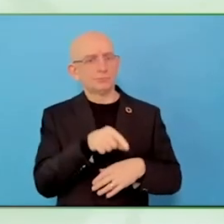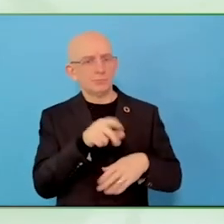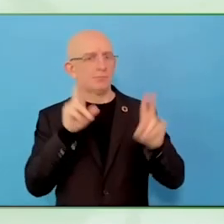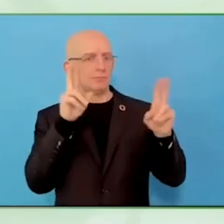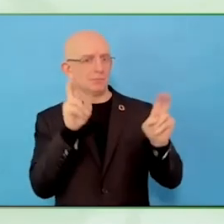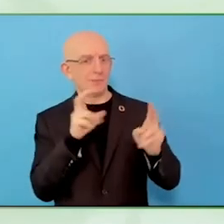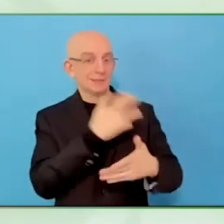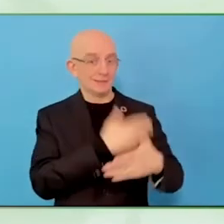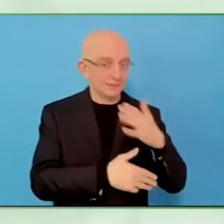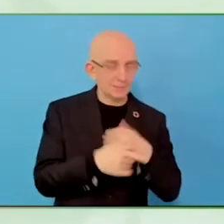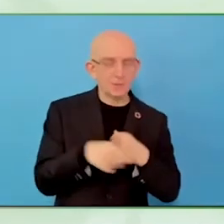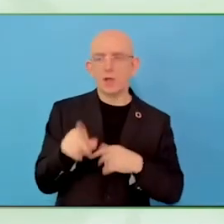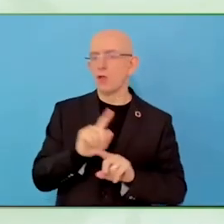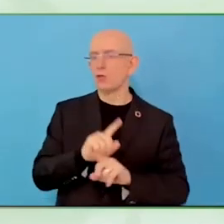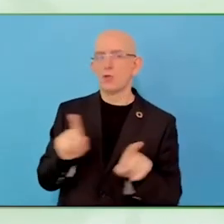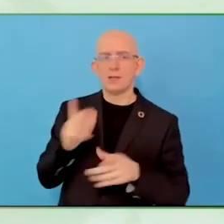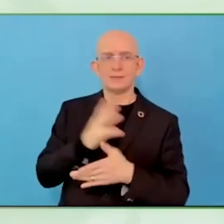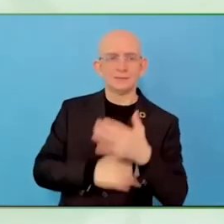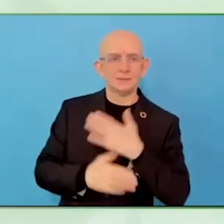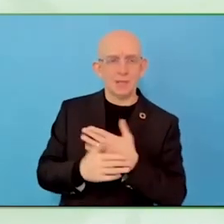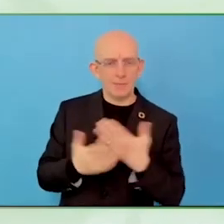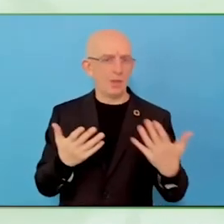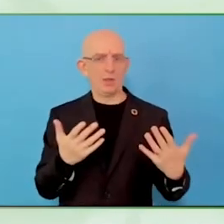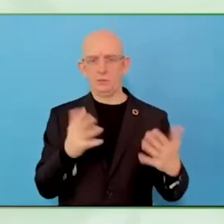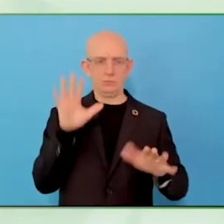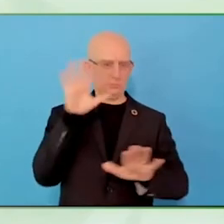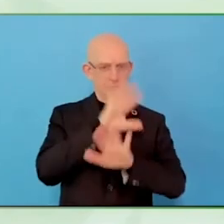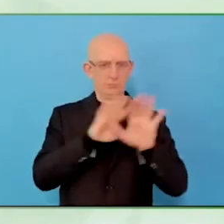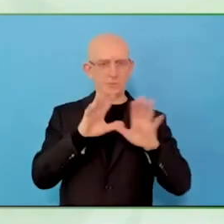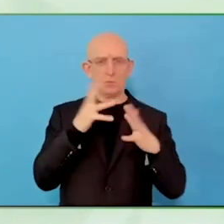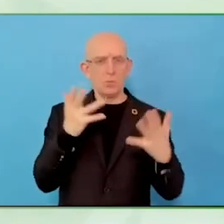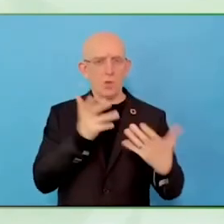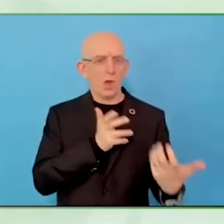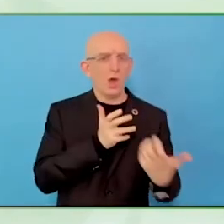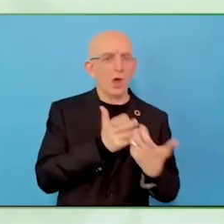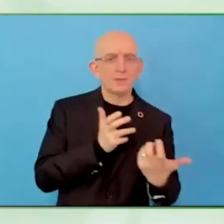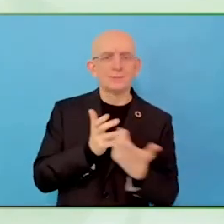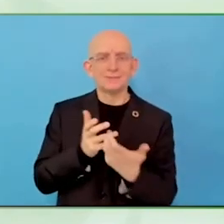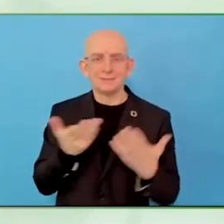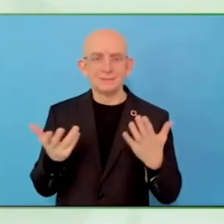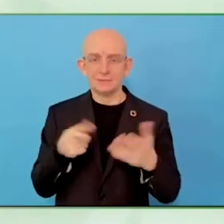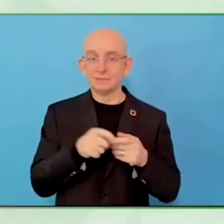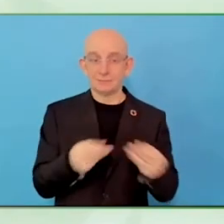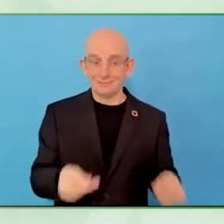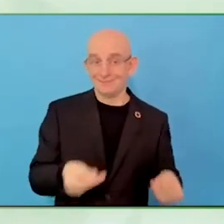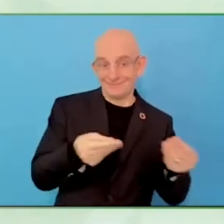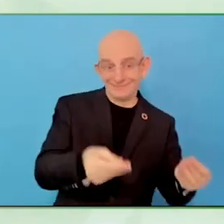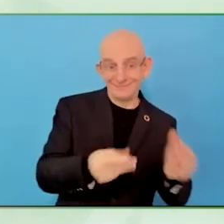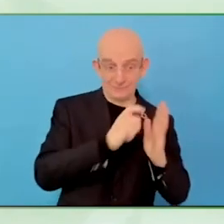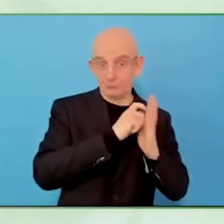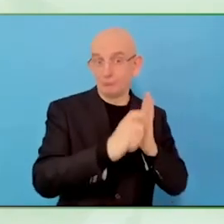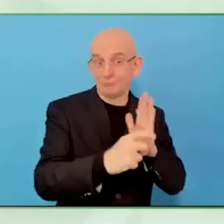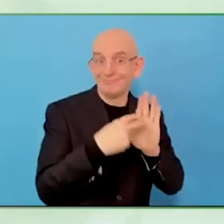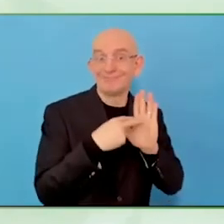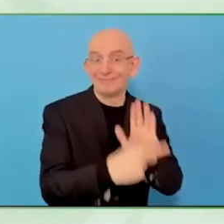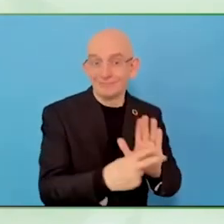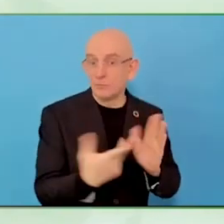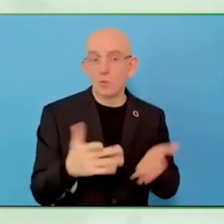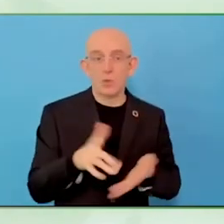wonder if you can share any best practices or things you learned about how can we accommodate people with psychosocial disabilities.